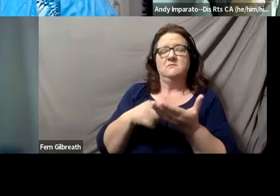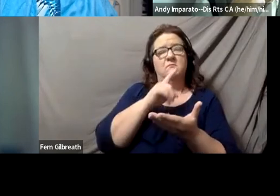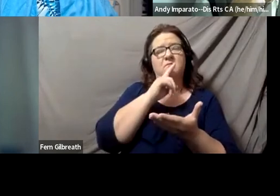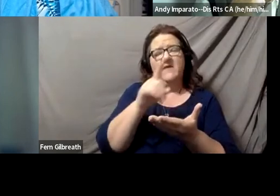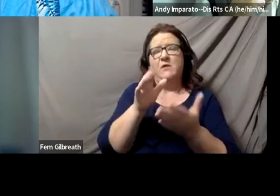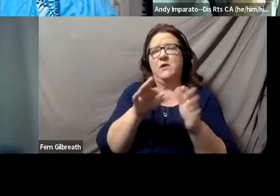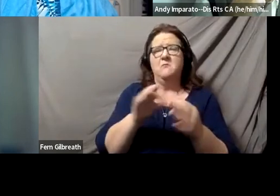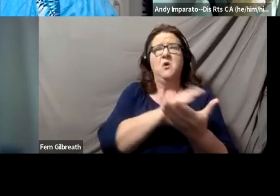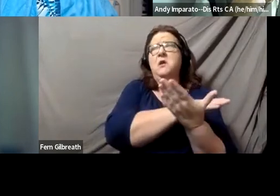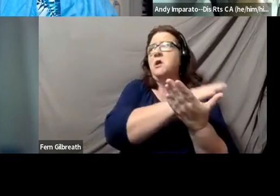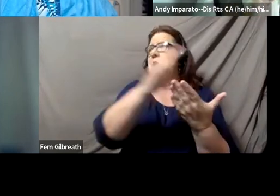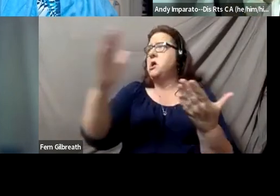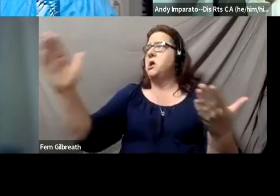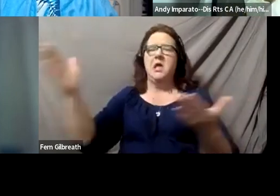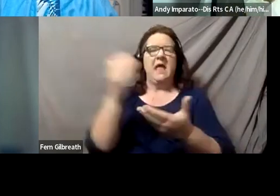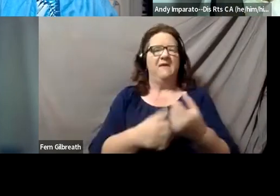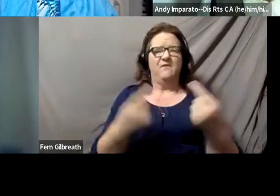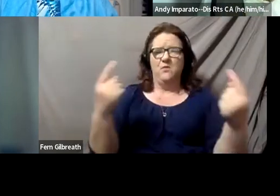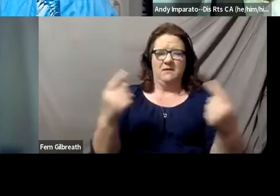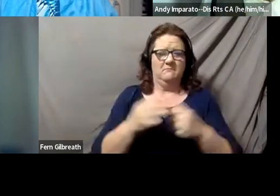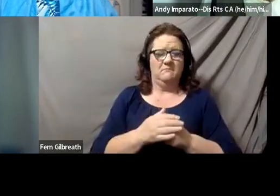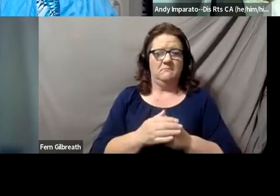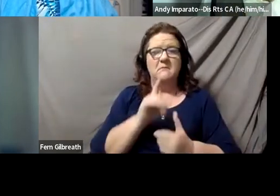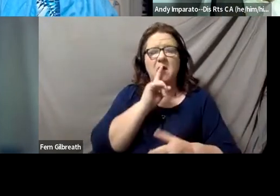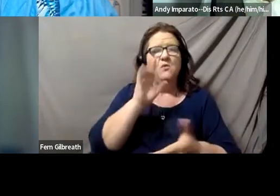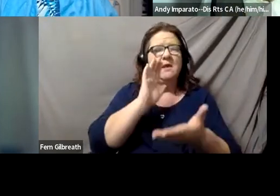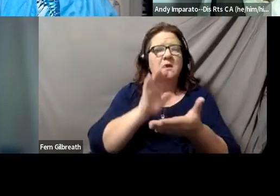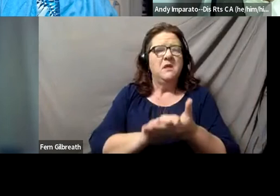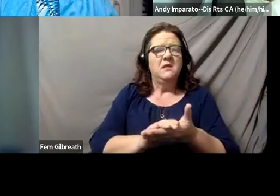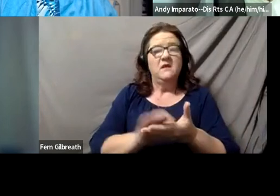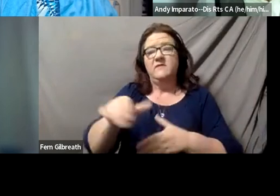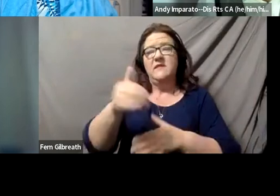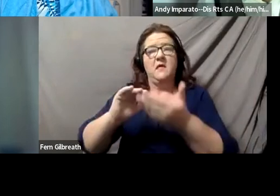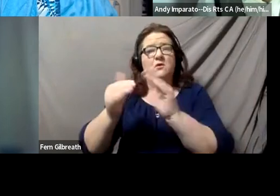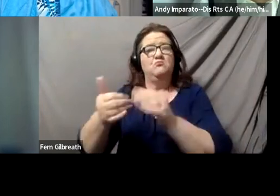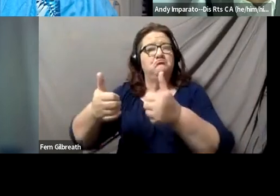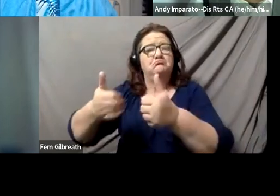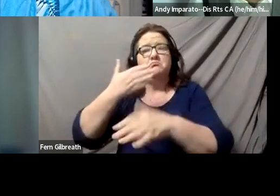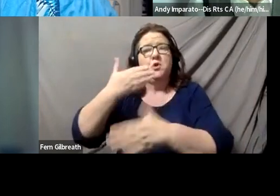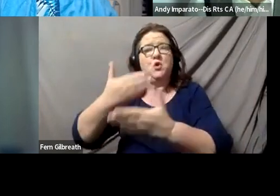'Cause I do really believe that other communities have really made good progress in